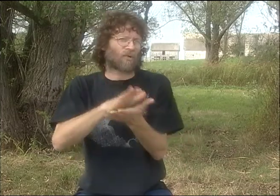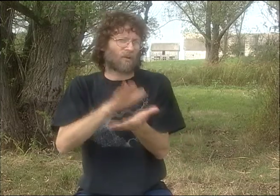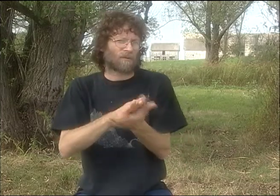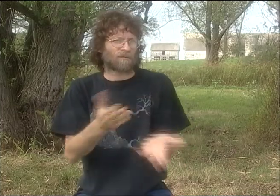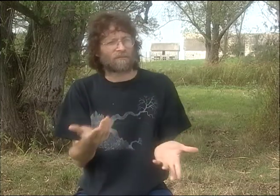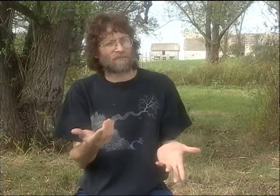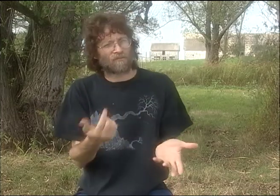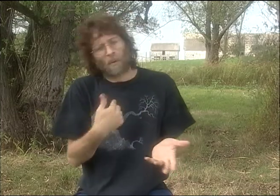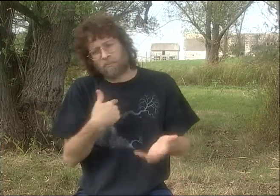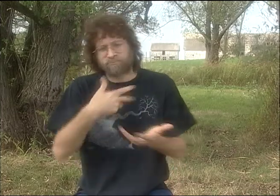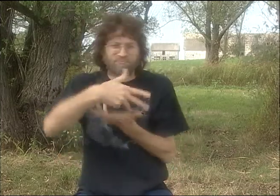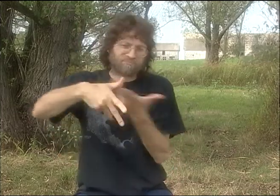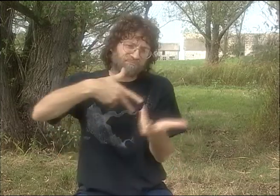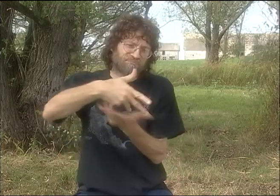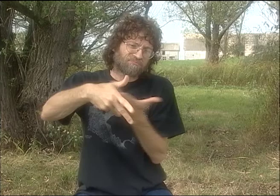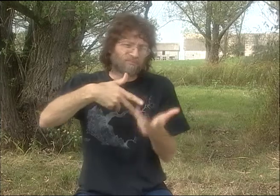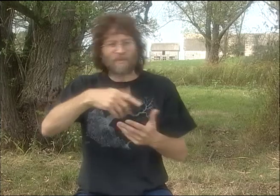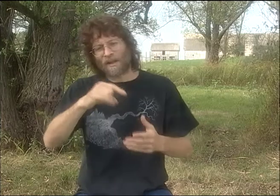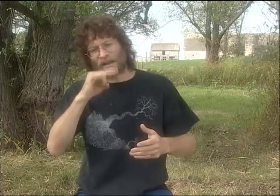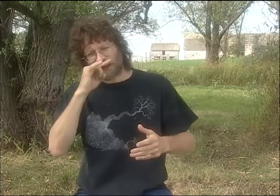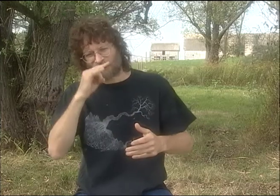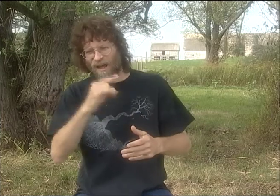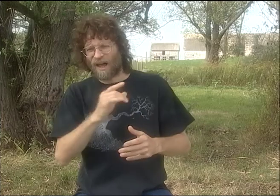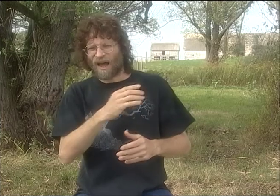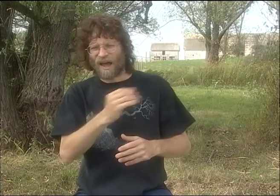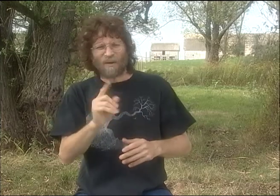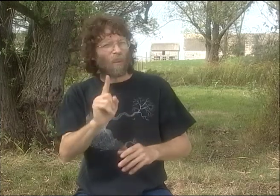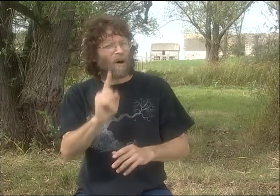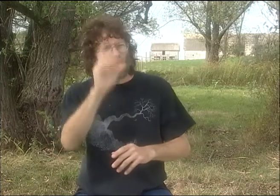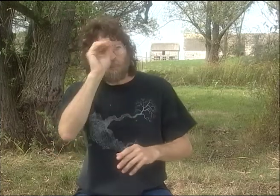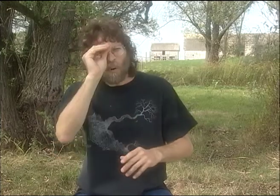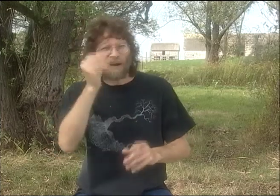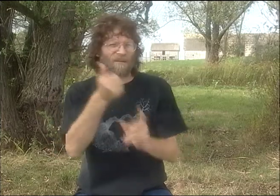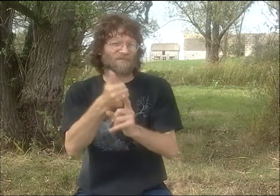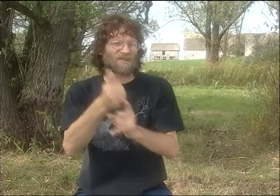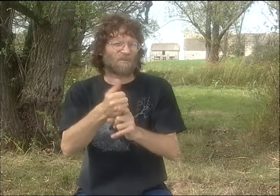AND THERE WAS A DEAF SCHOOL NEARBY, AND I HAD TO ASSOCIATE WITH LITTLE DEAF KIDS,